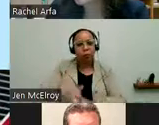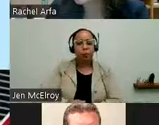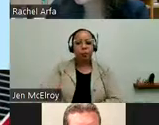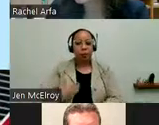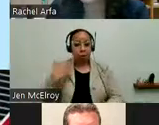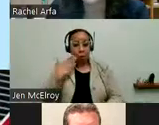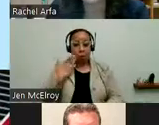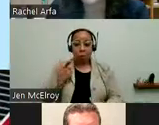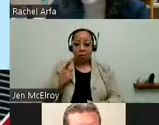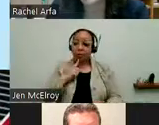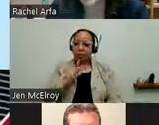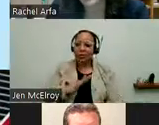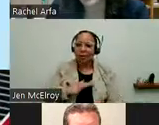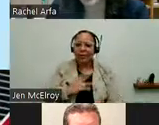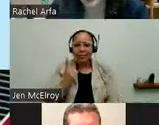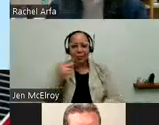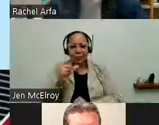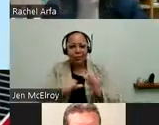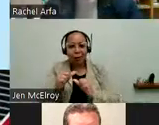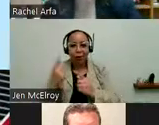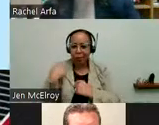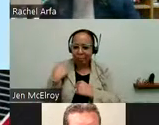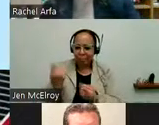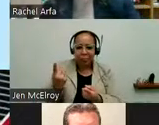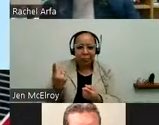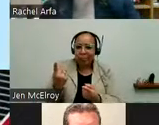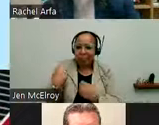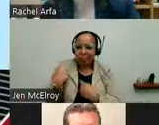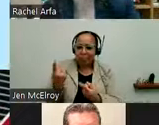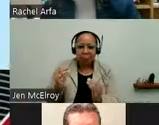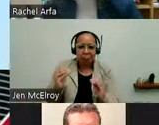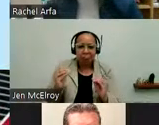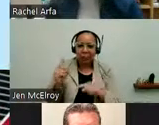see each other after not being able to gather for the parade.